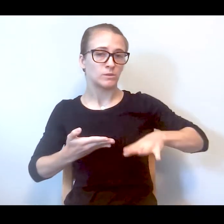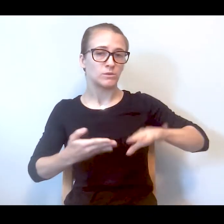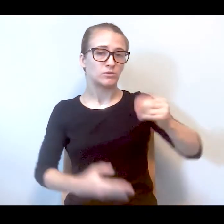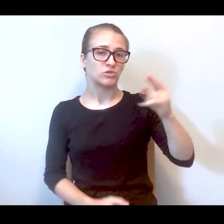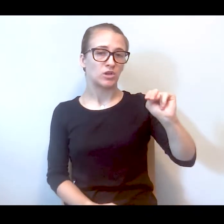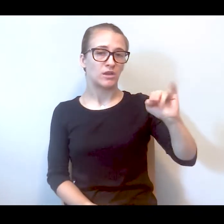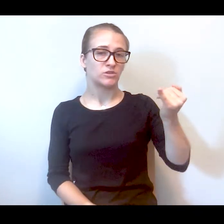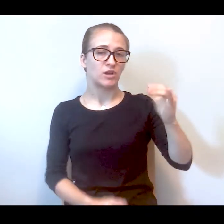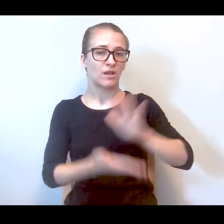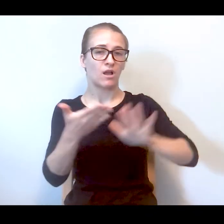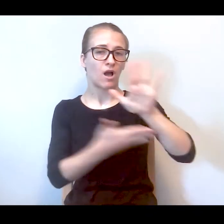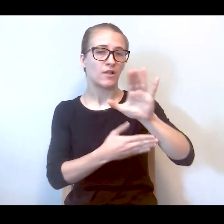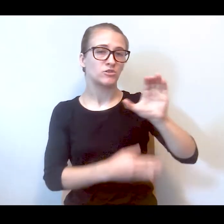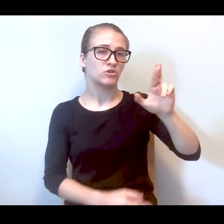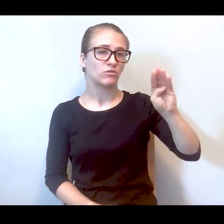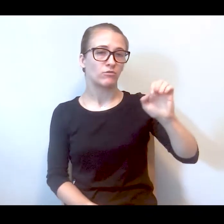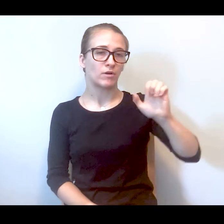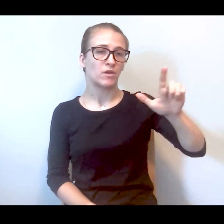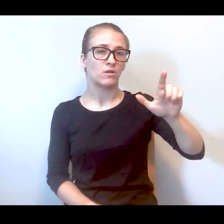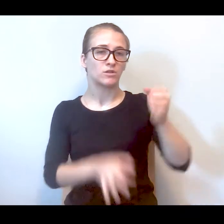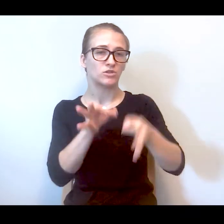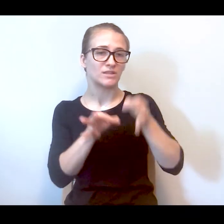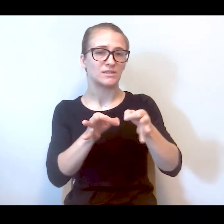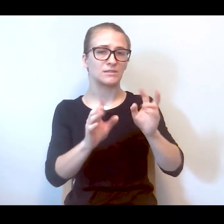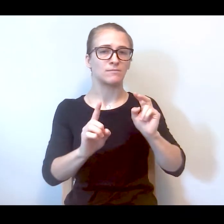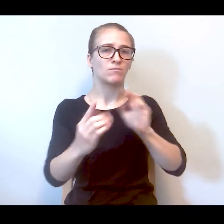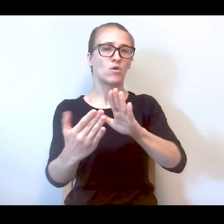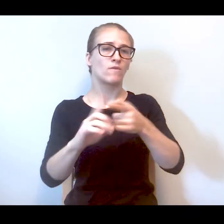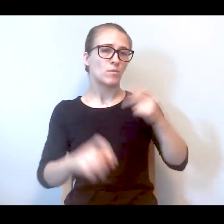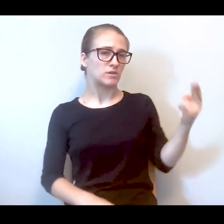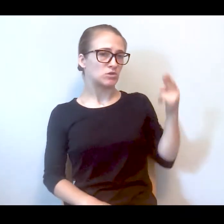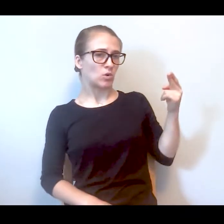We collaborate with John J. college of criminal justice to look at the issue historically, noting